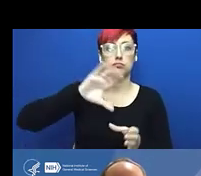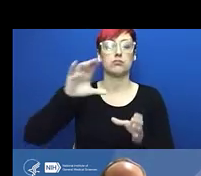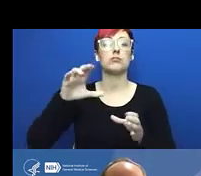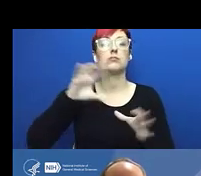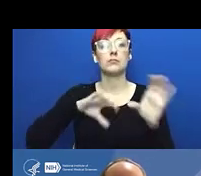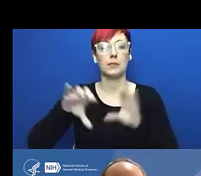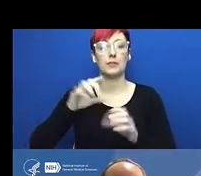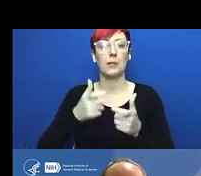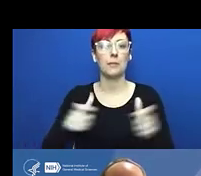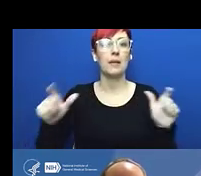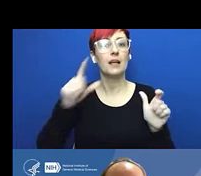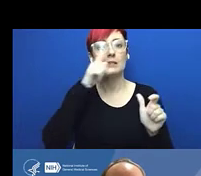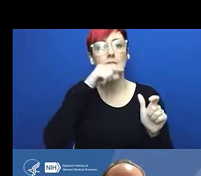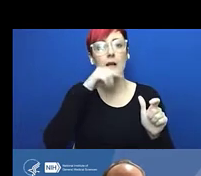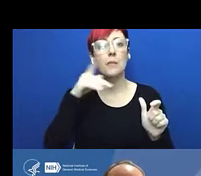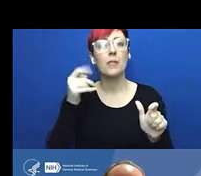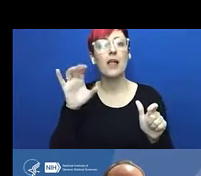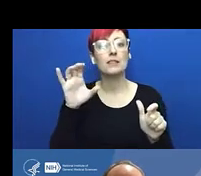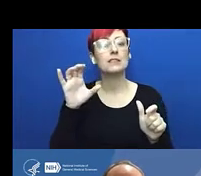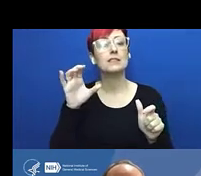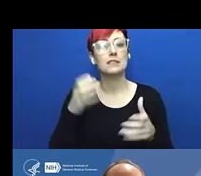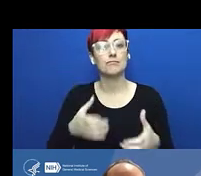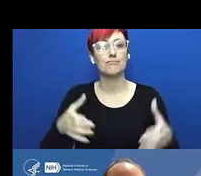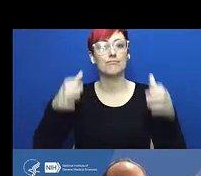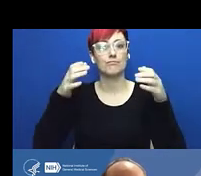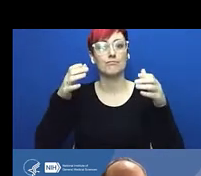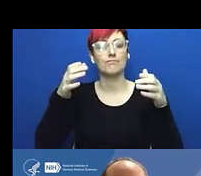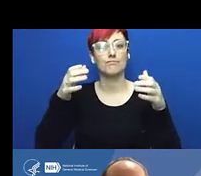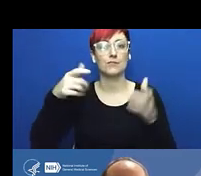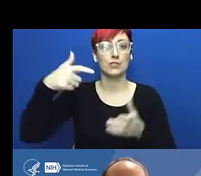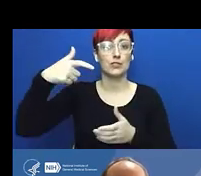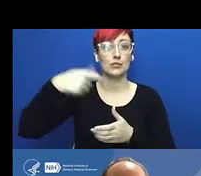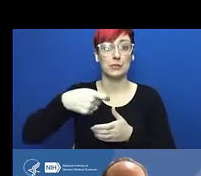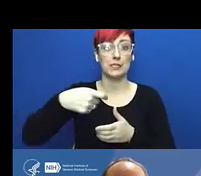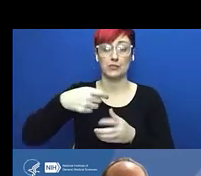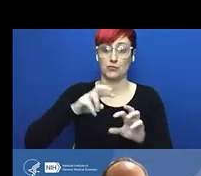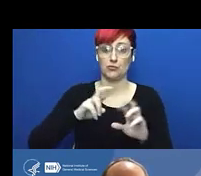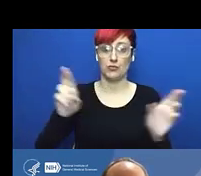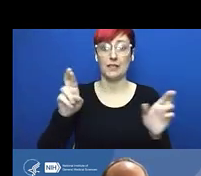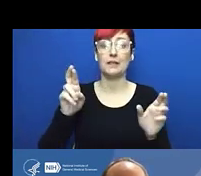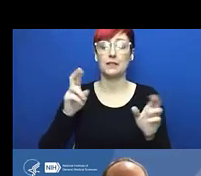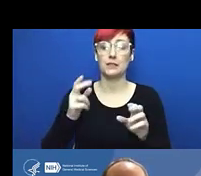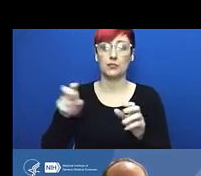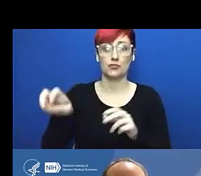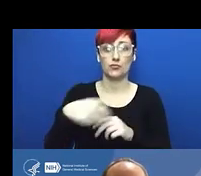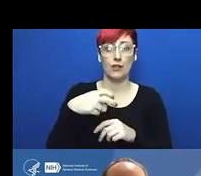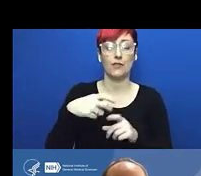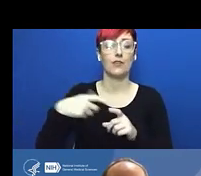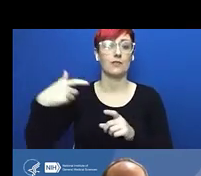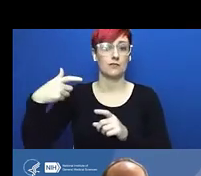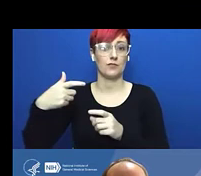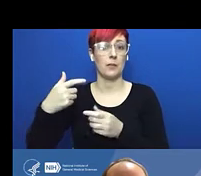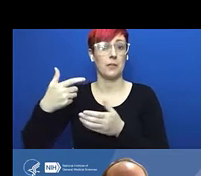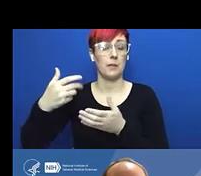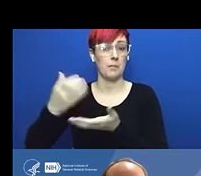and that way they only had to switch once. Is that how you guys would prefer to do it? Okay, great. Person: Yep, that's what we'll do. Thank you.